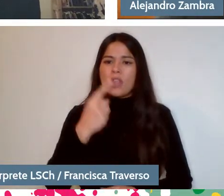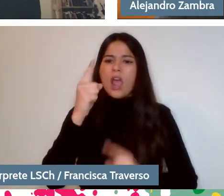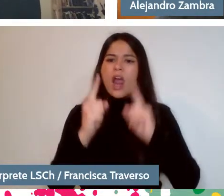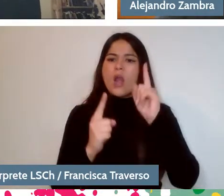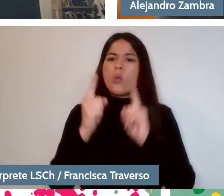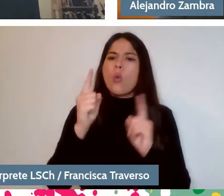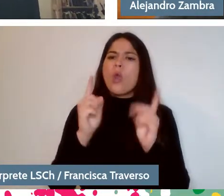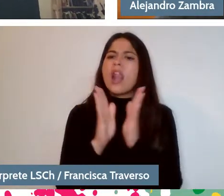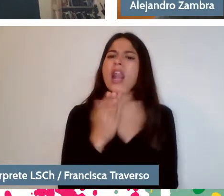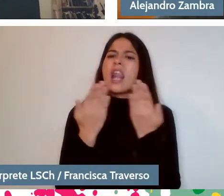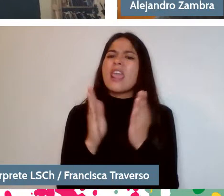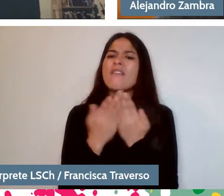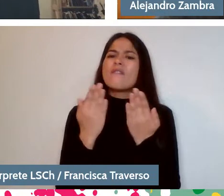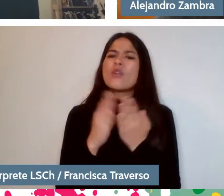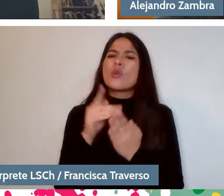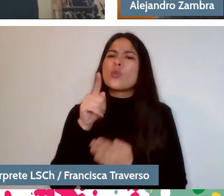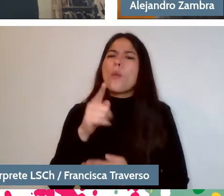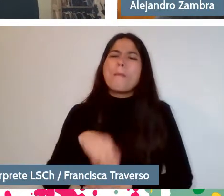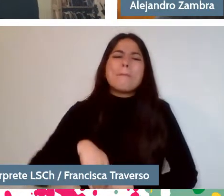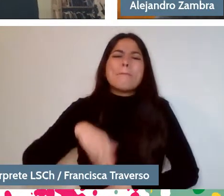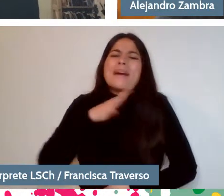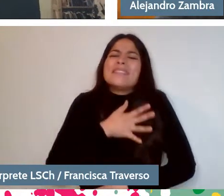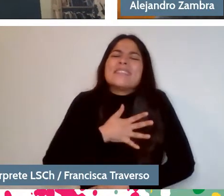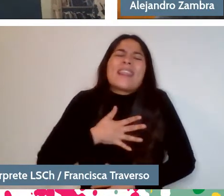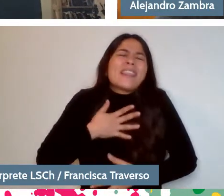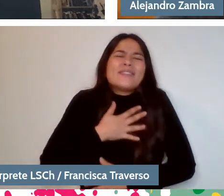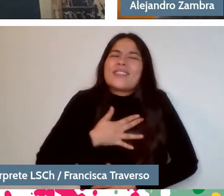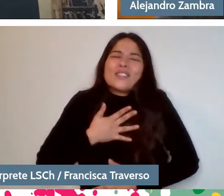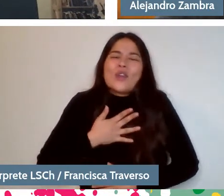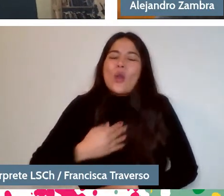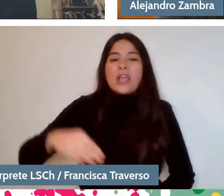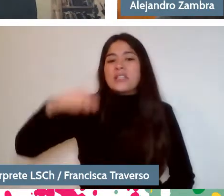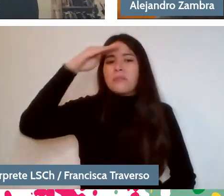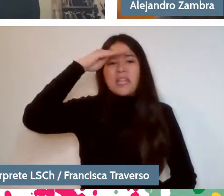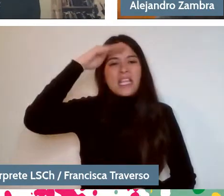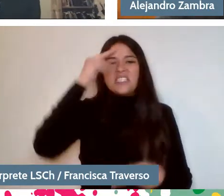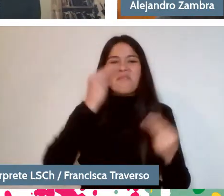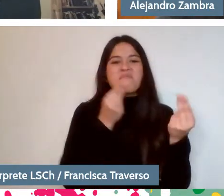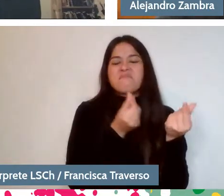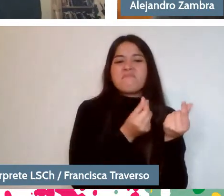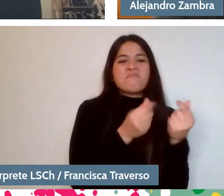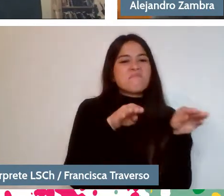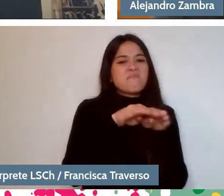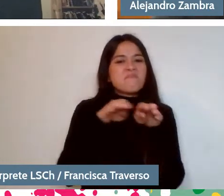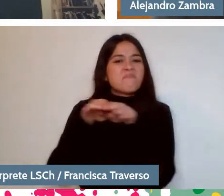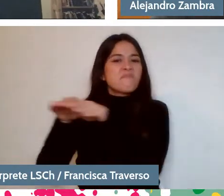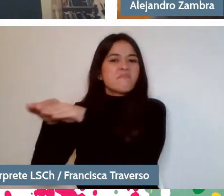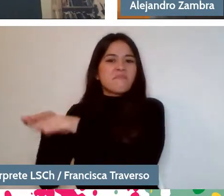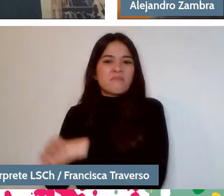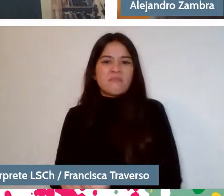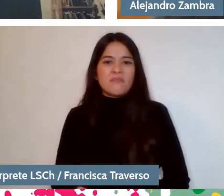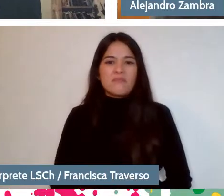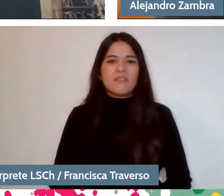you greater satisfaction than another or is the experience always similar? No, I think it is different each time.